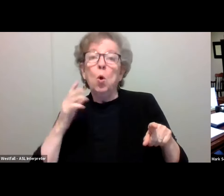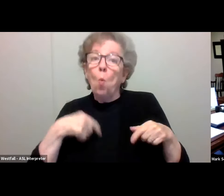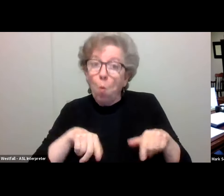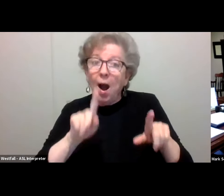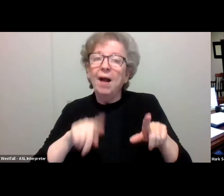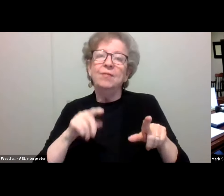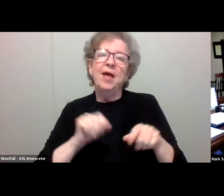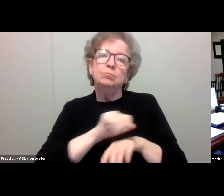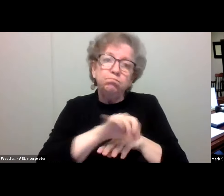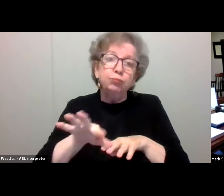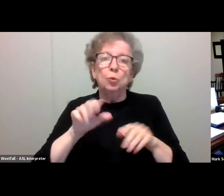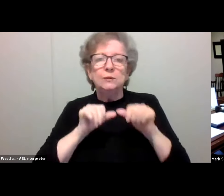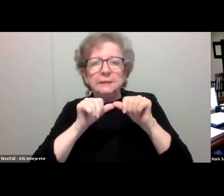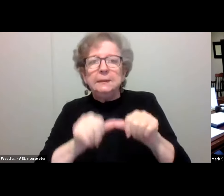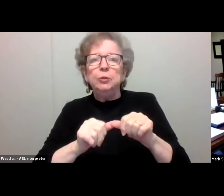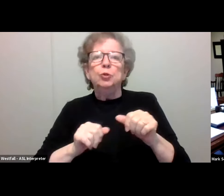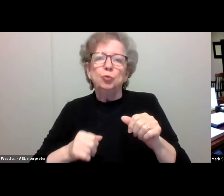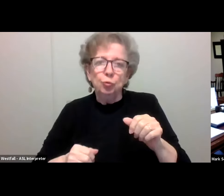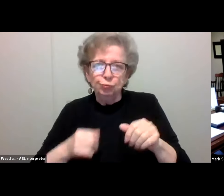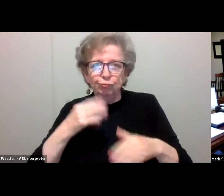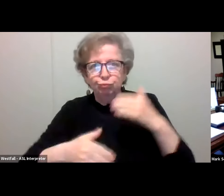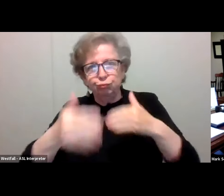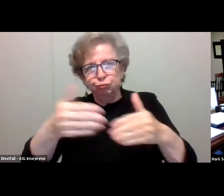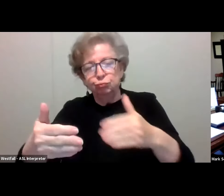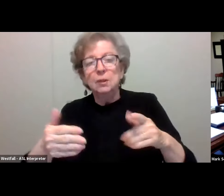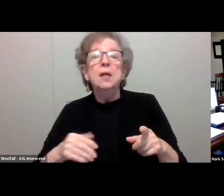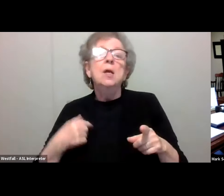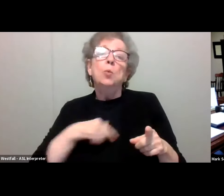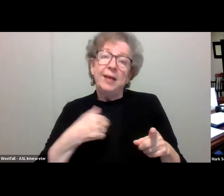Hospitalization rates offer an even more convincing argument for vaccination.